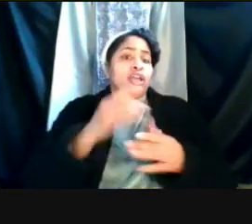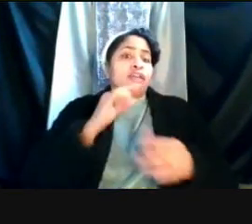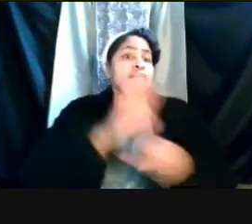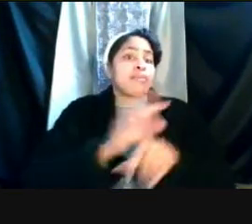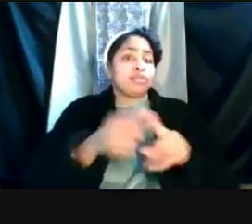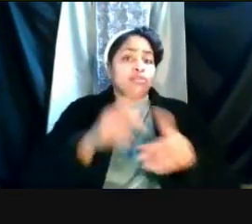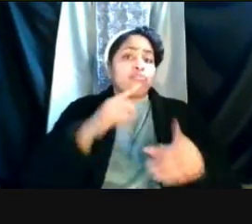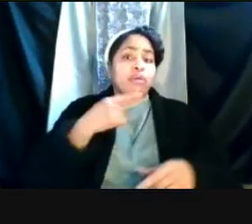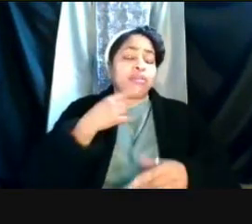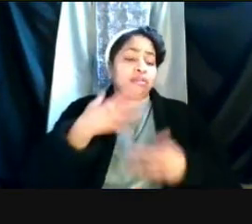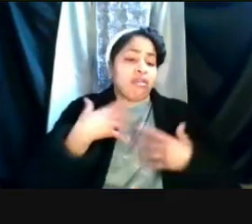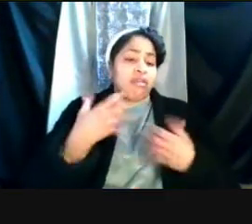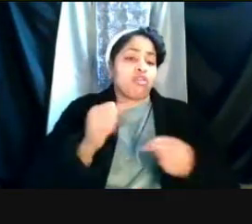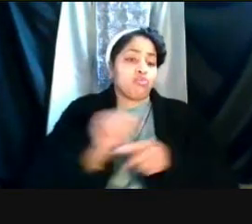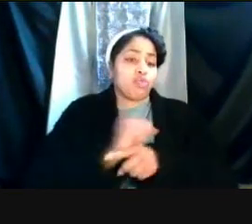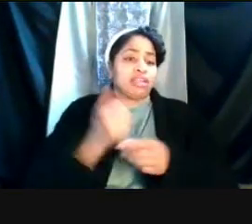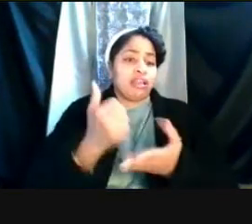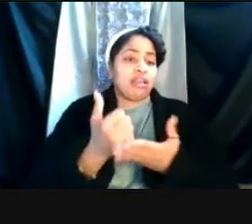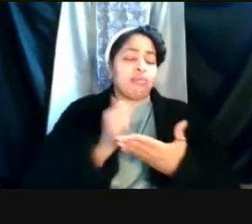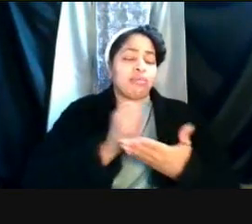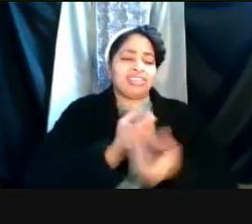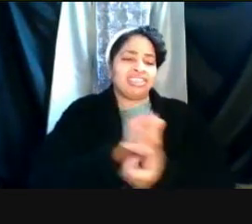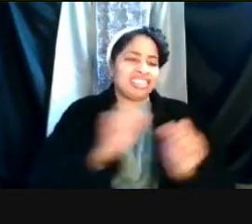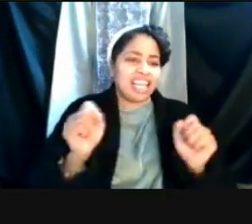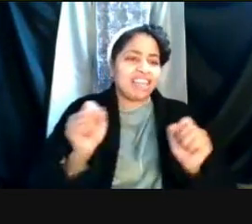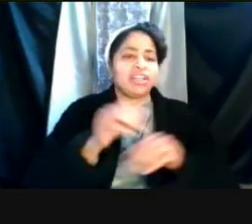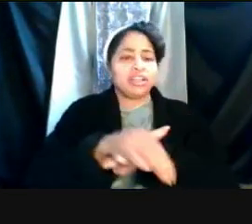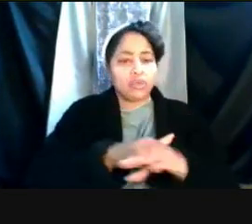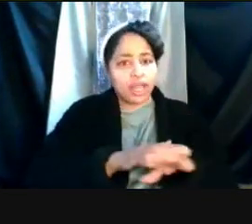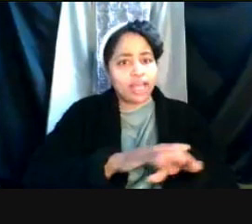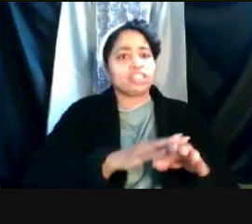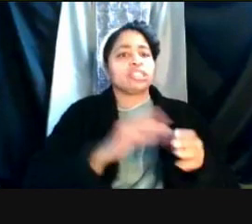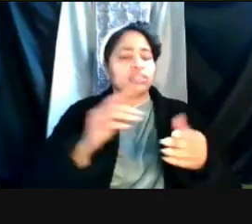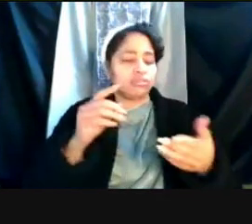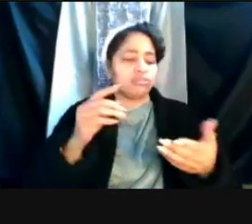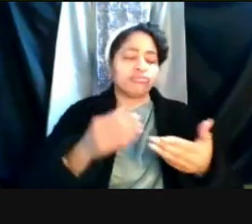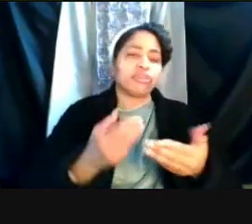have allowed us to safely and gradually increase research and scholarship activity over time